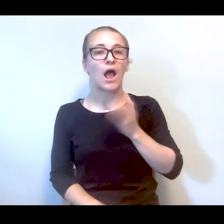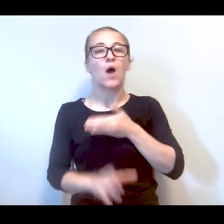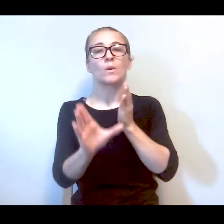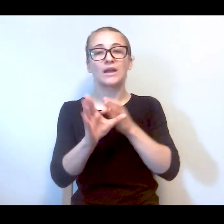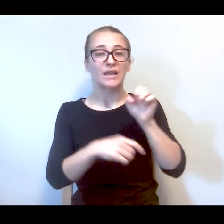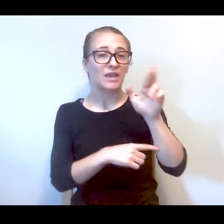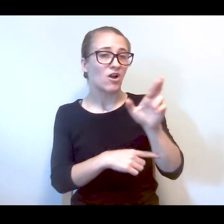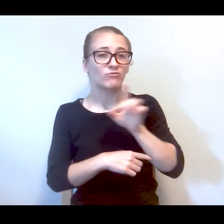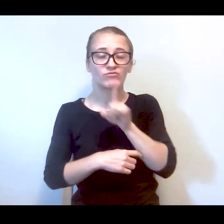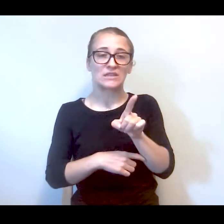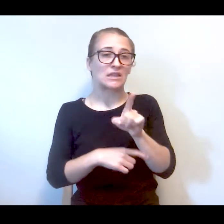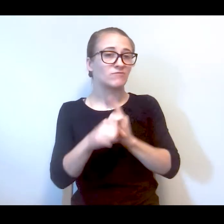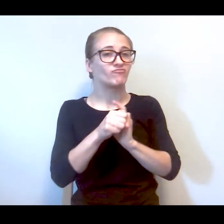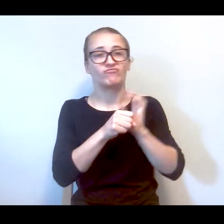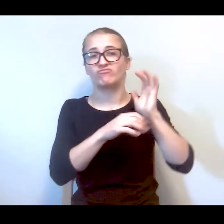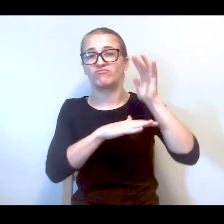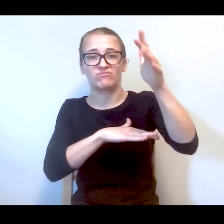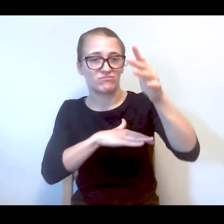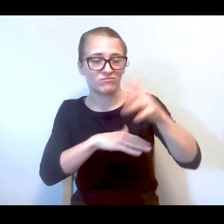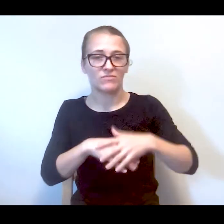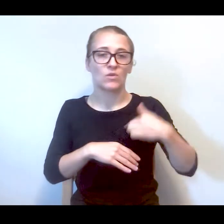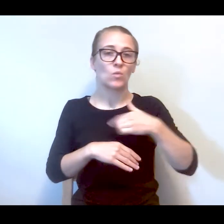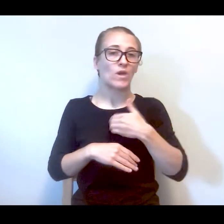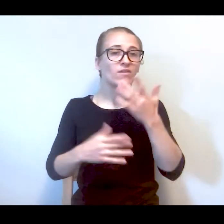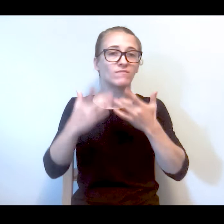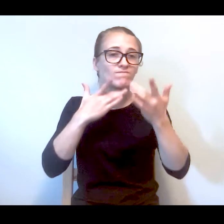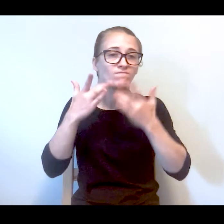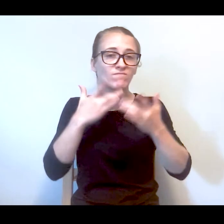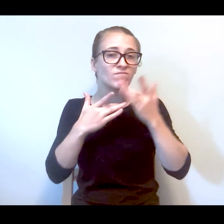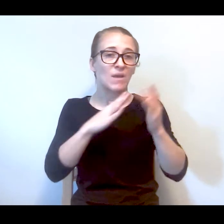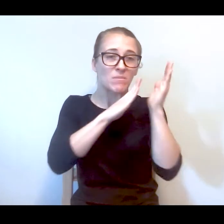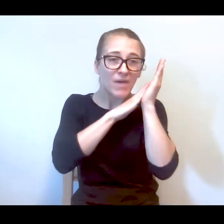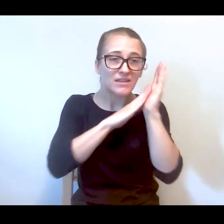They are exacerbating. They have a shortage of beds